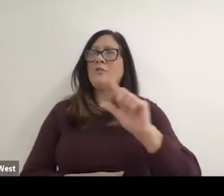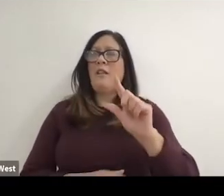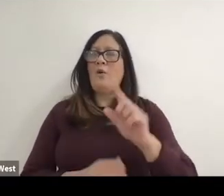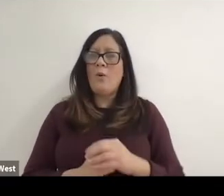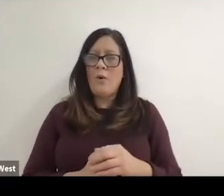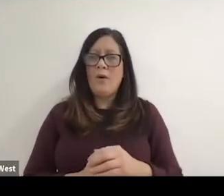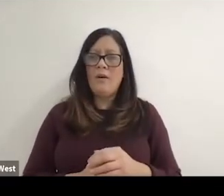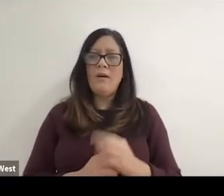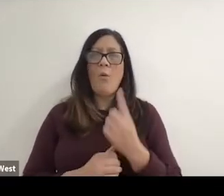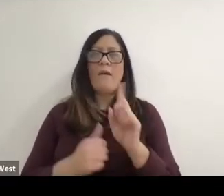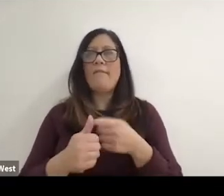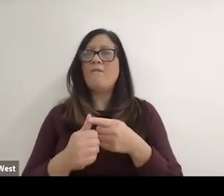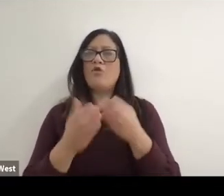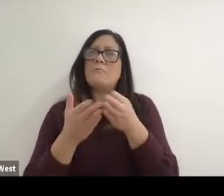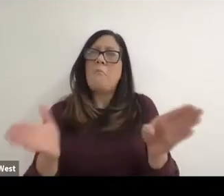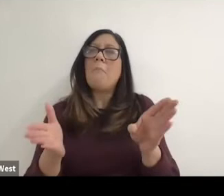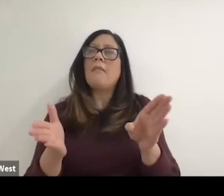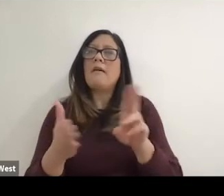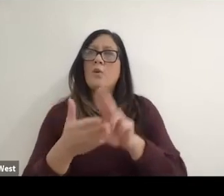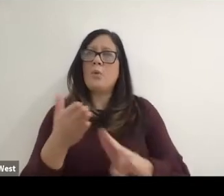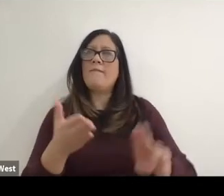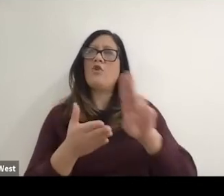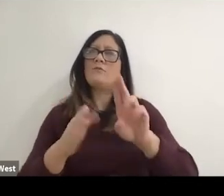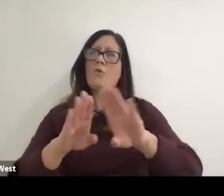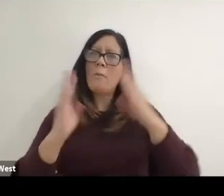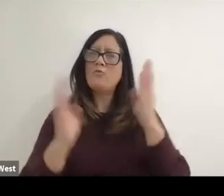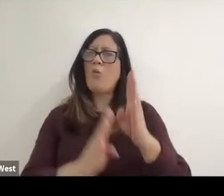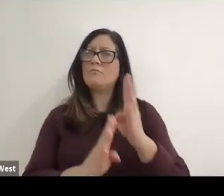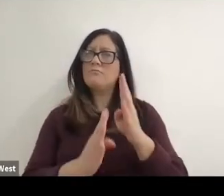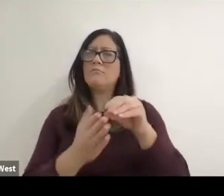was one of the first public universities to open its doors to students with disabilities.